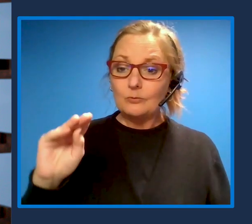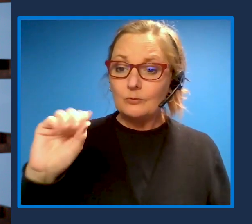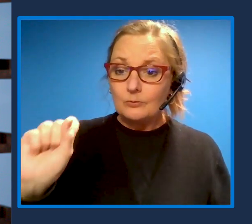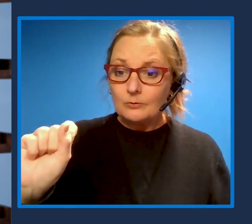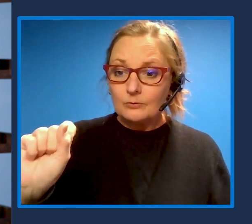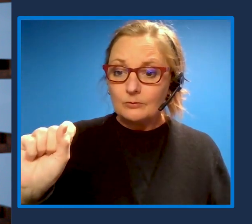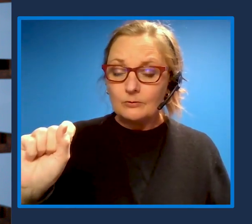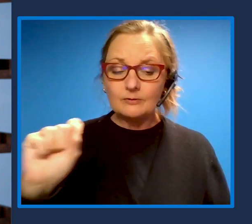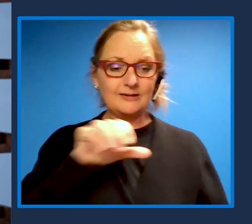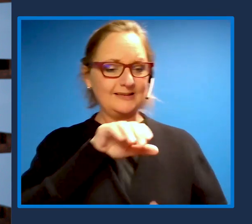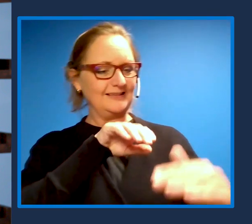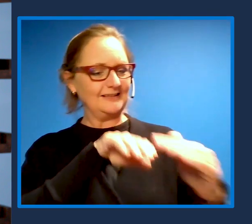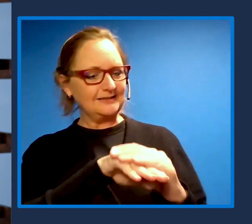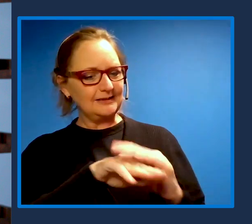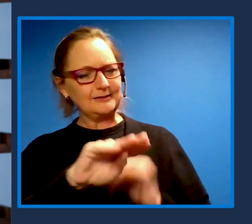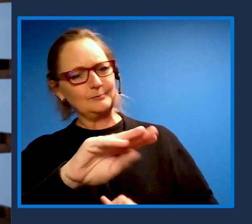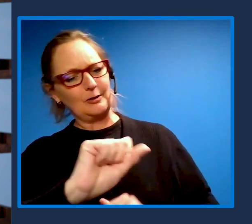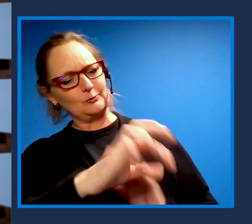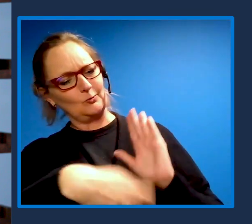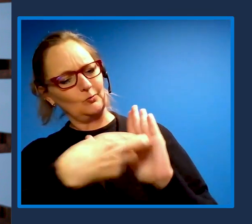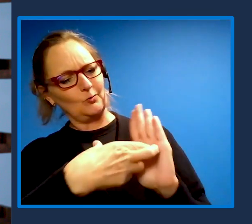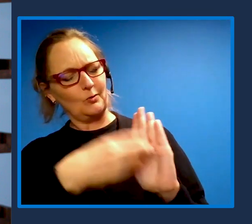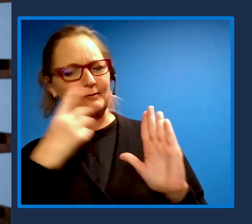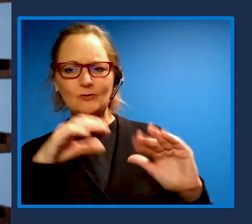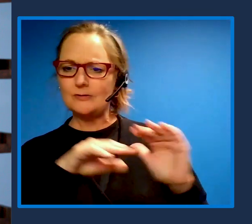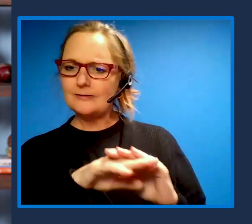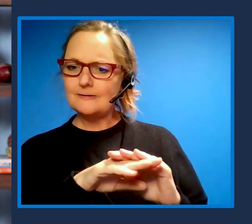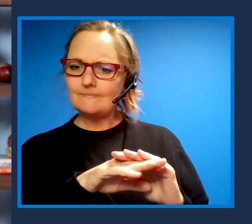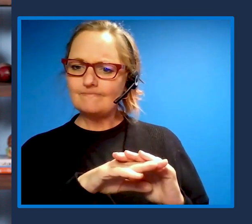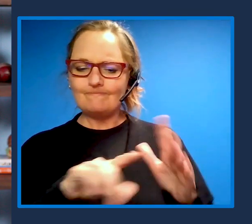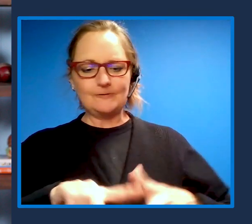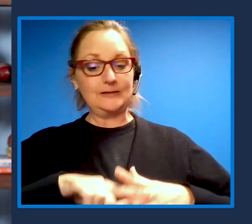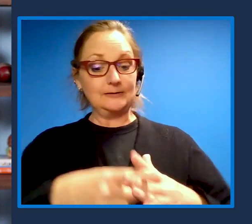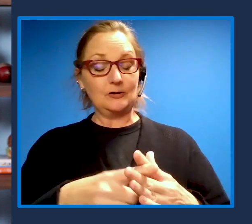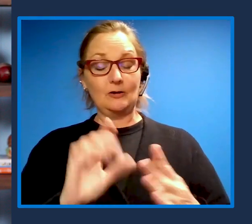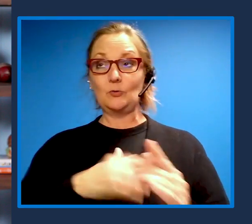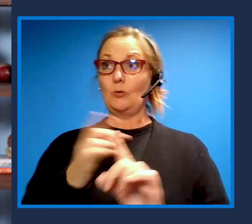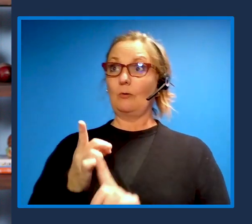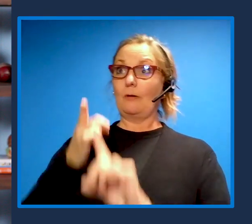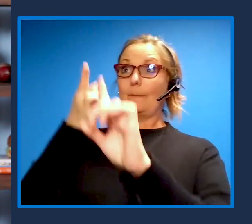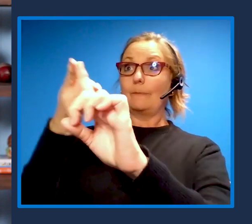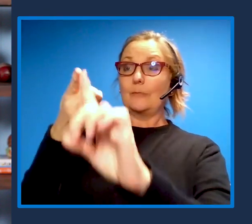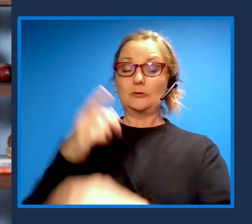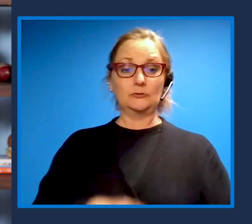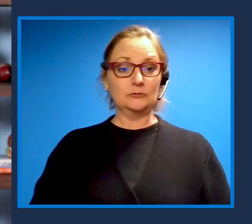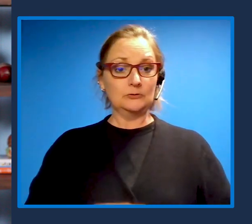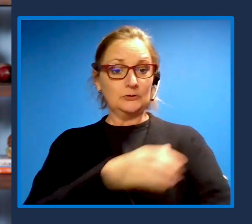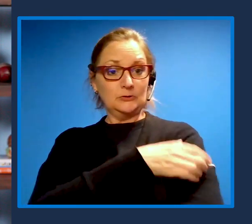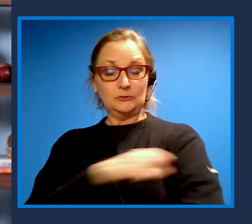and Microsoft role, Jenny, it all starts with our mission. Our mission to empower every person and every organization